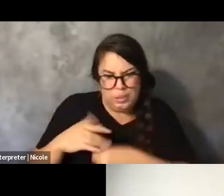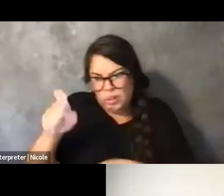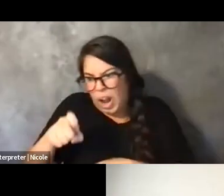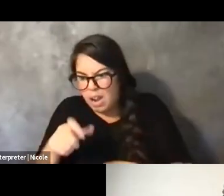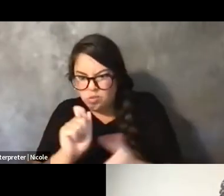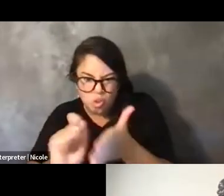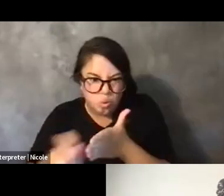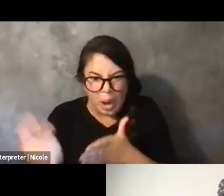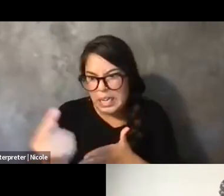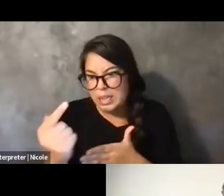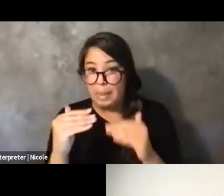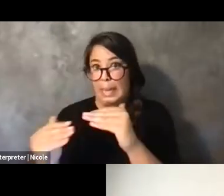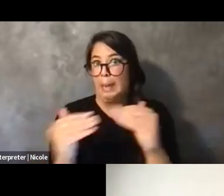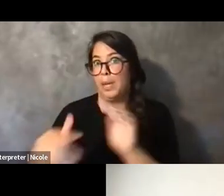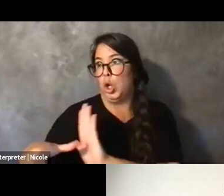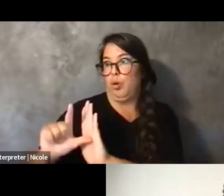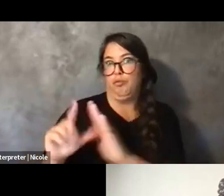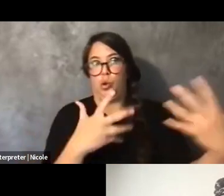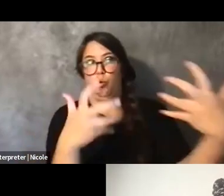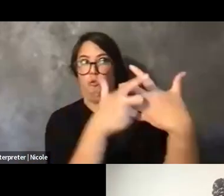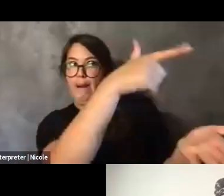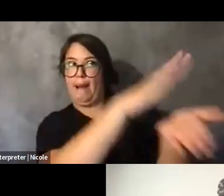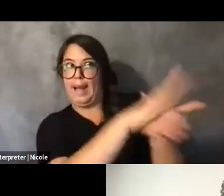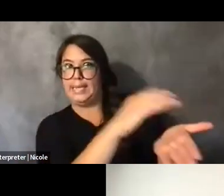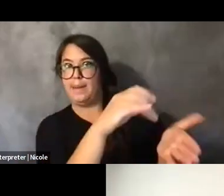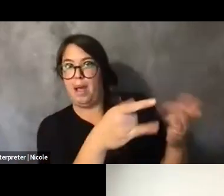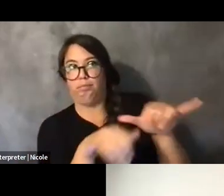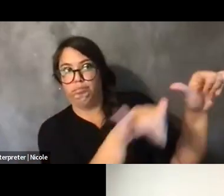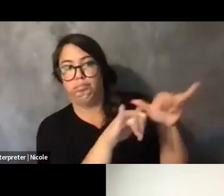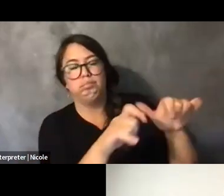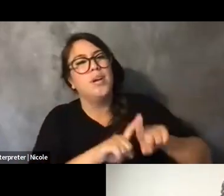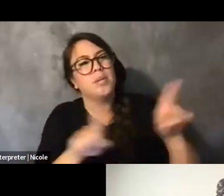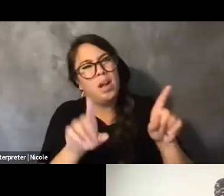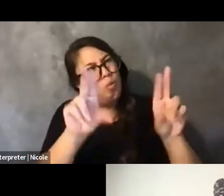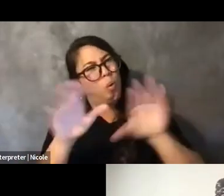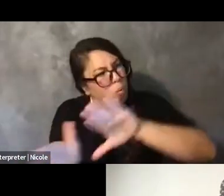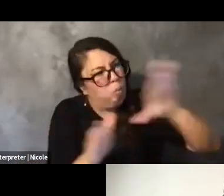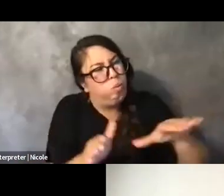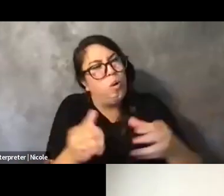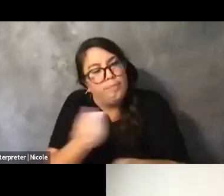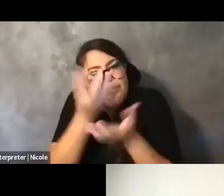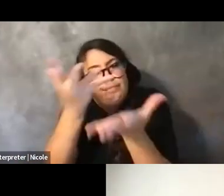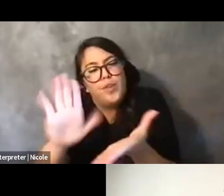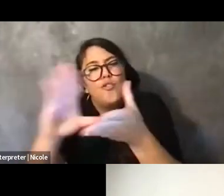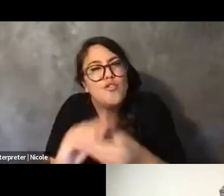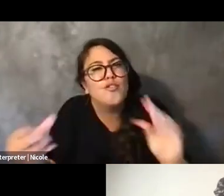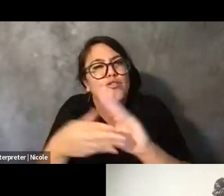to be peer-reviewed, but rather for them to tell their stories. And then, we can worry about the reports later.